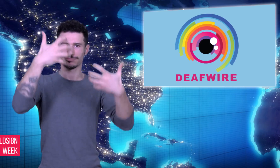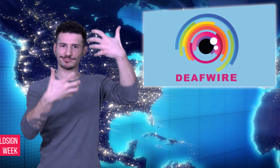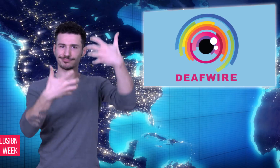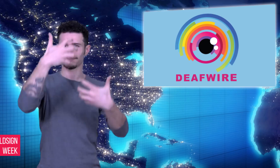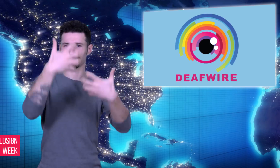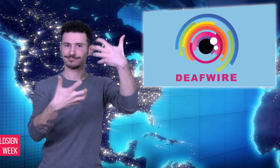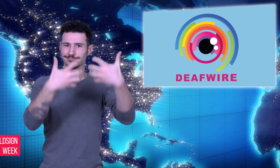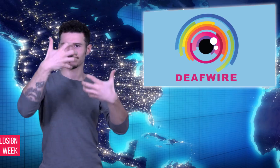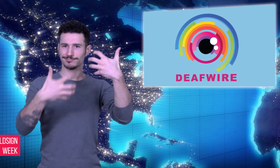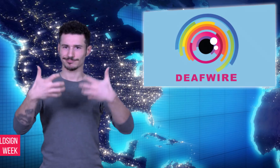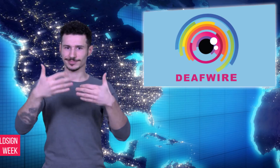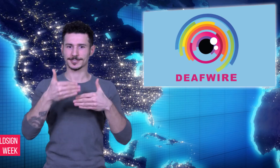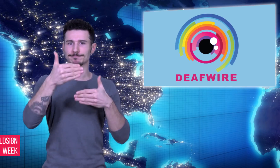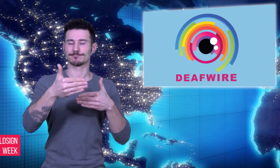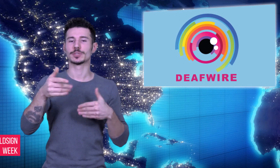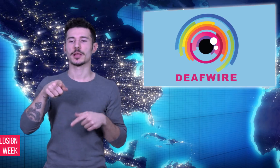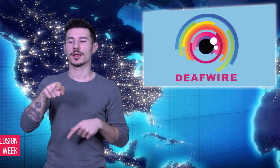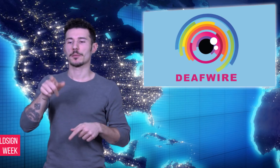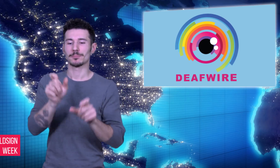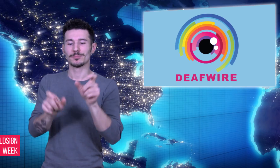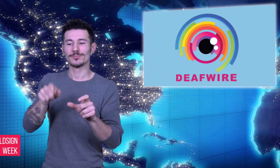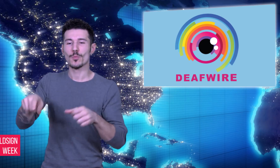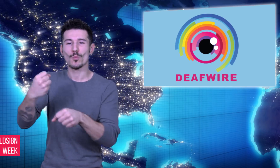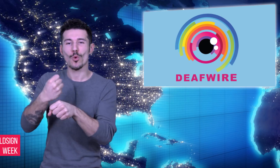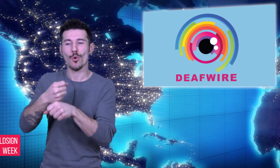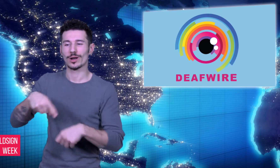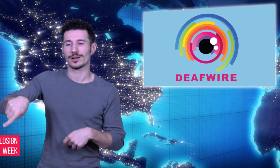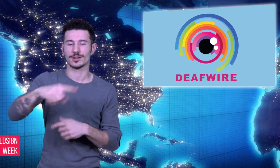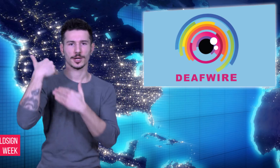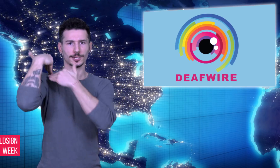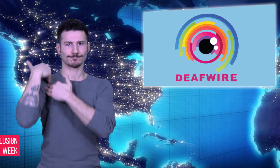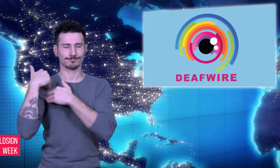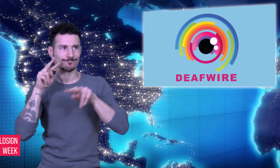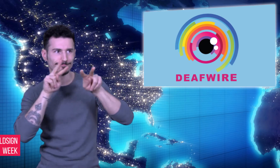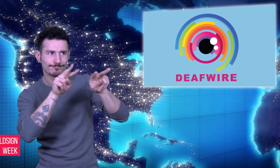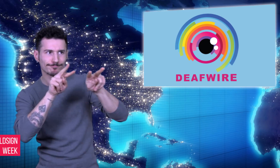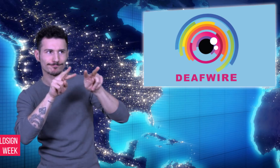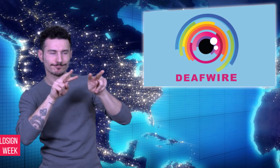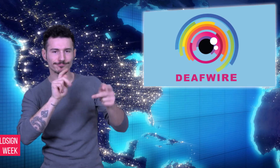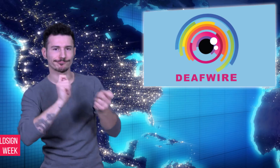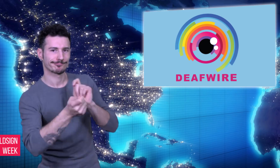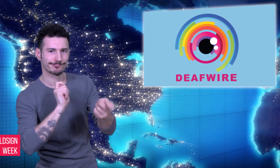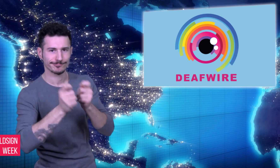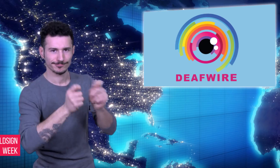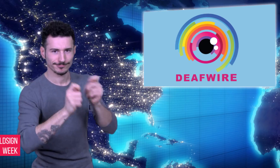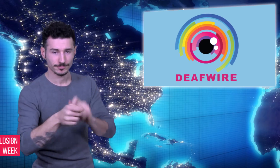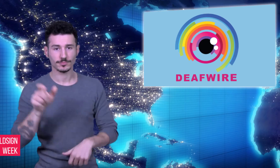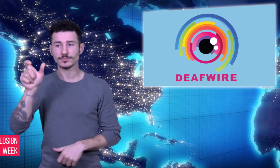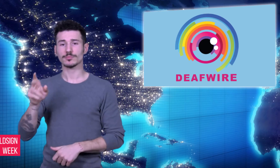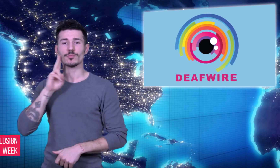schedule frequently as changes could be